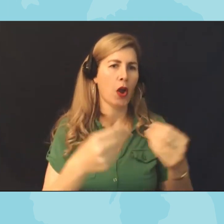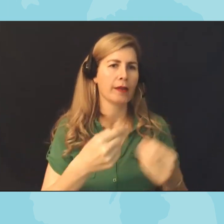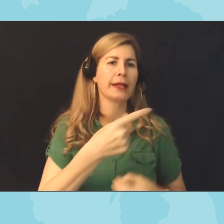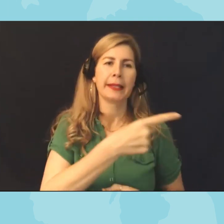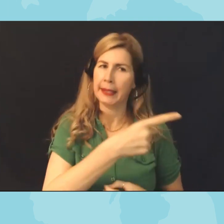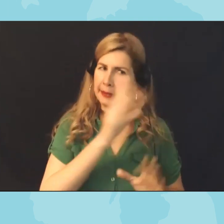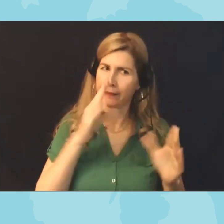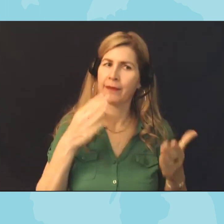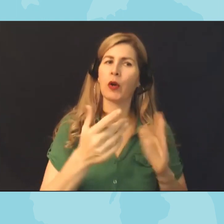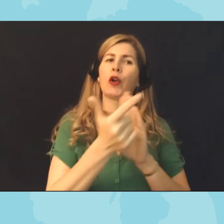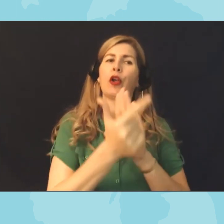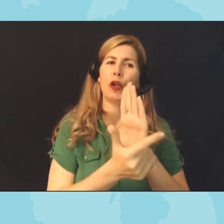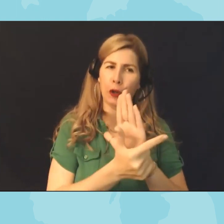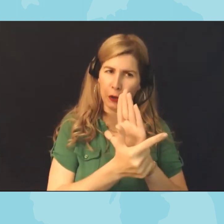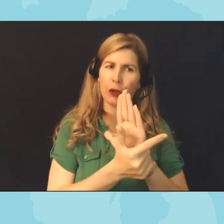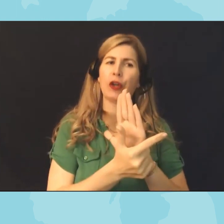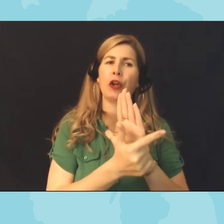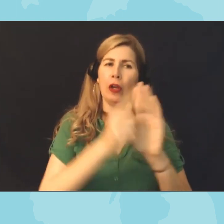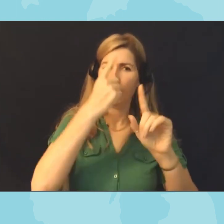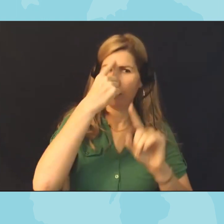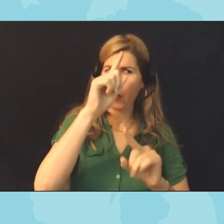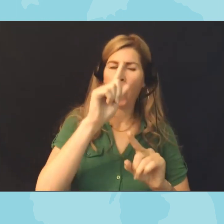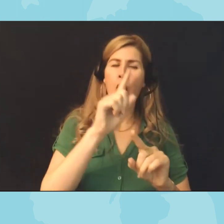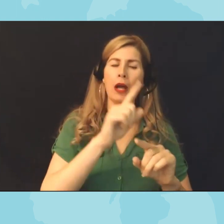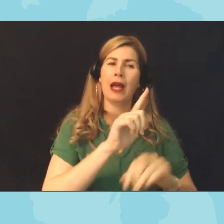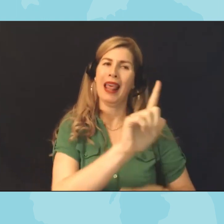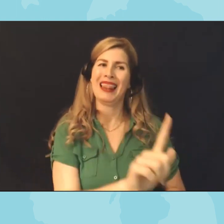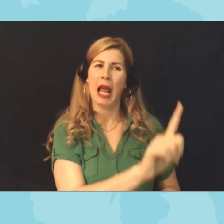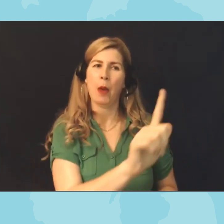was recently signed which is intended to protect libraries from attempts to ban books but we are